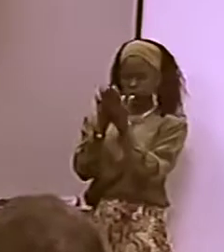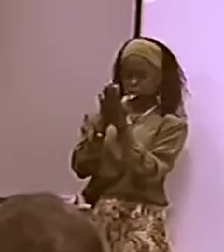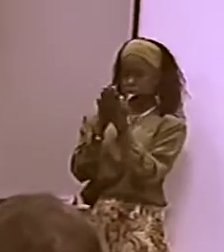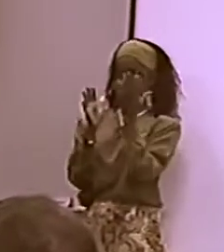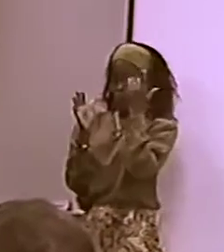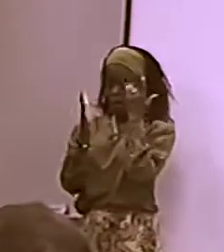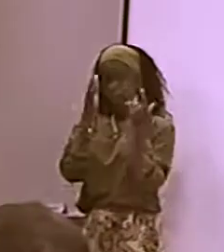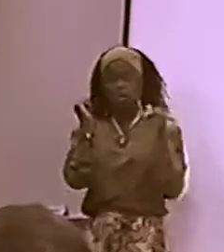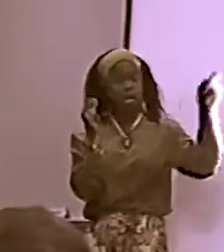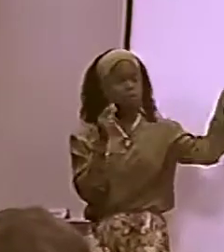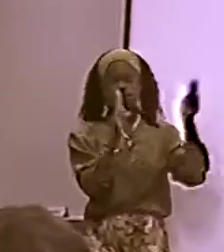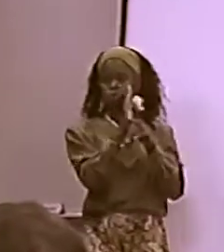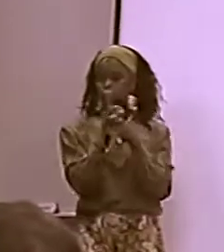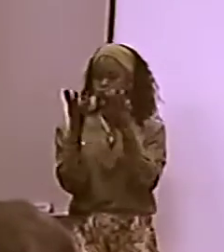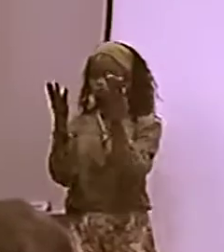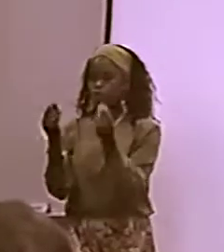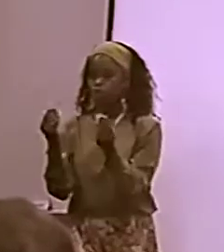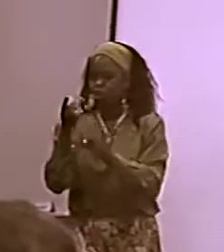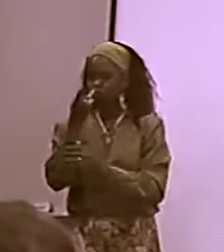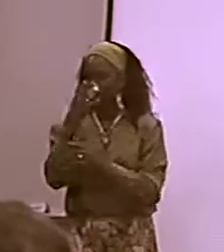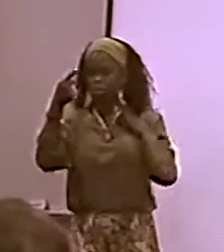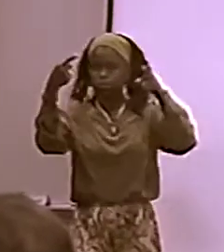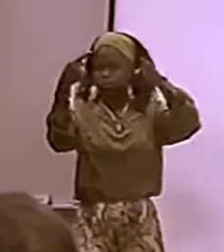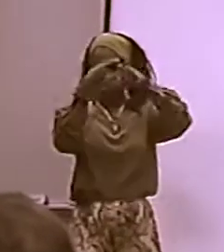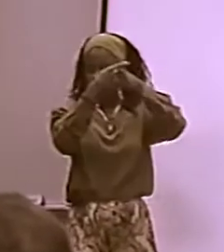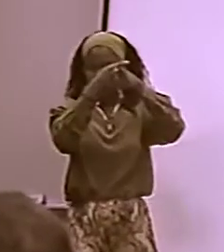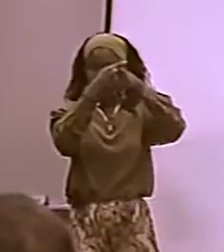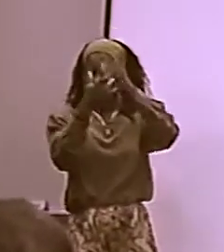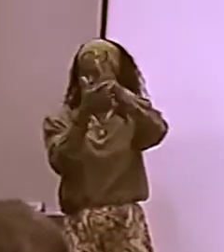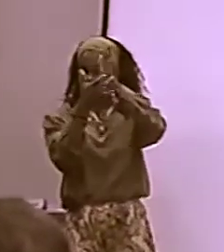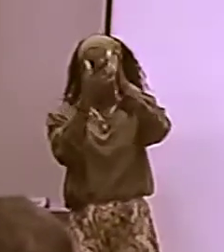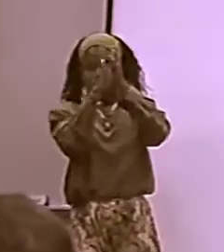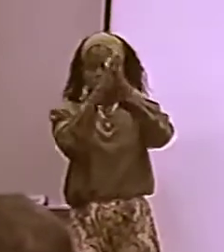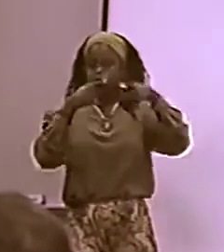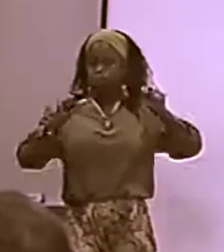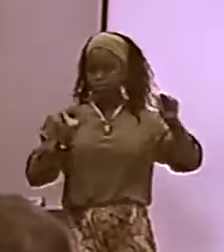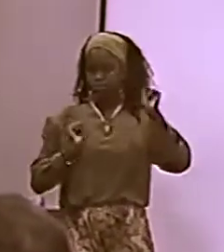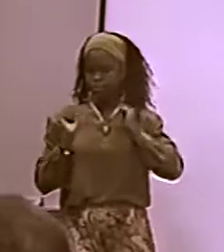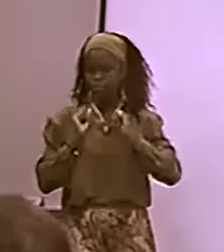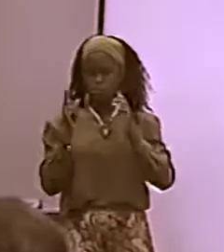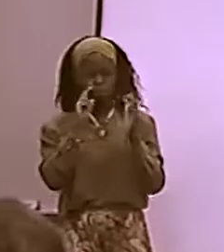NOW, THIS WILL BEGIN-- VERY SOFT FOCUS